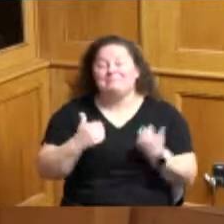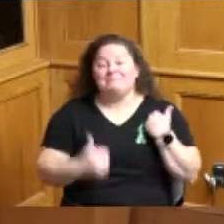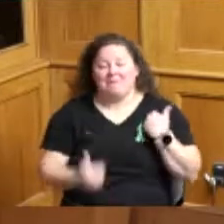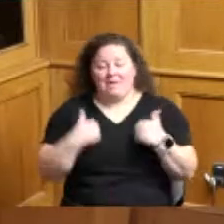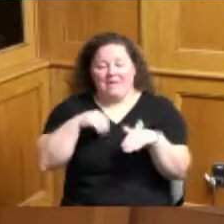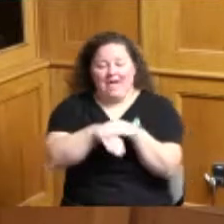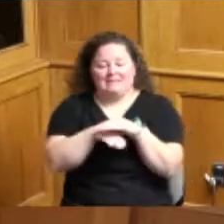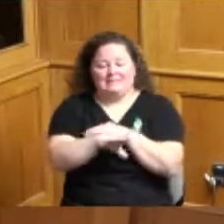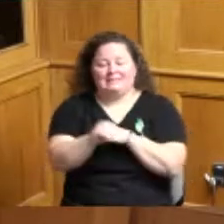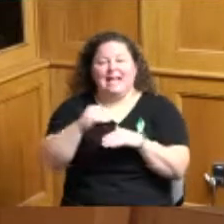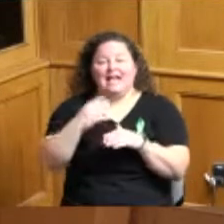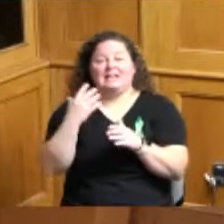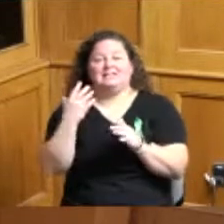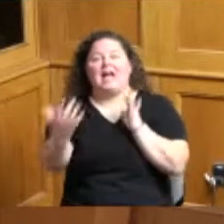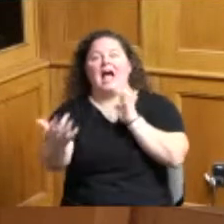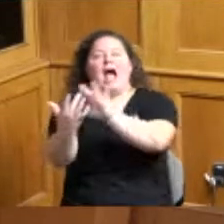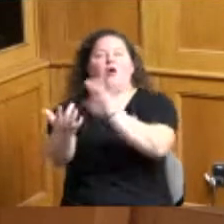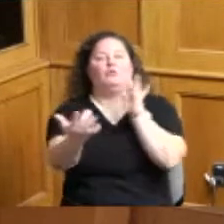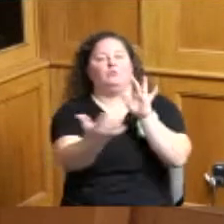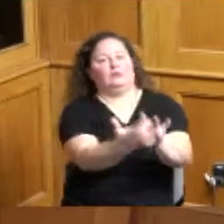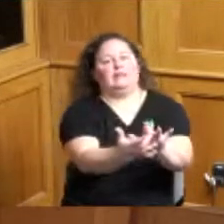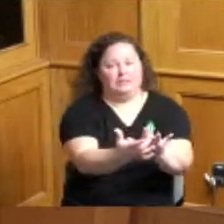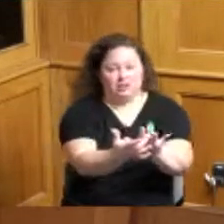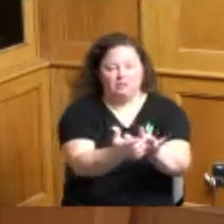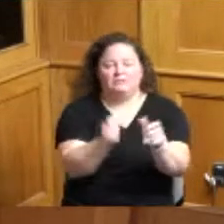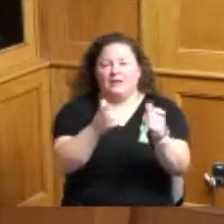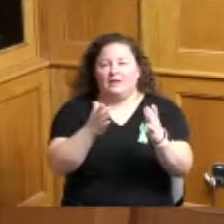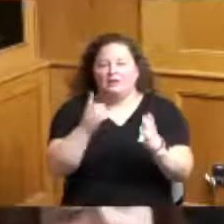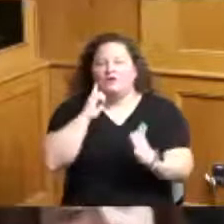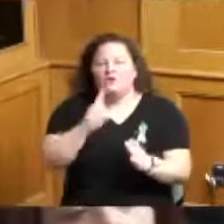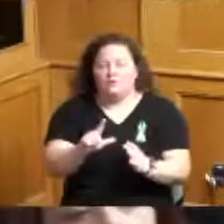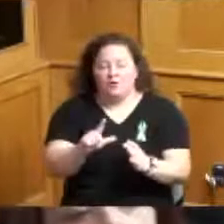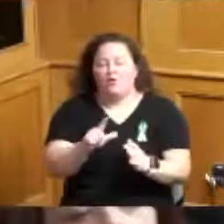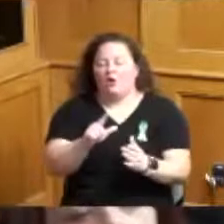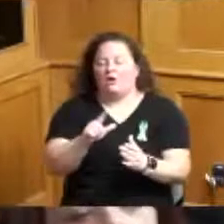manager at Center for Addiction Treatment I am here to request your consideration for